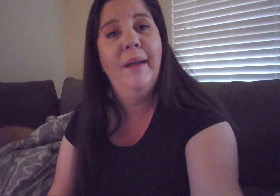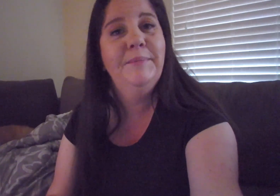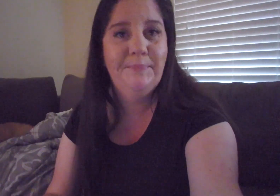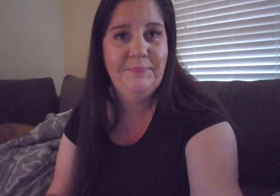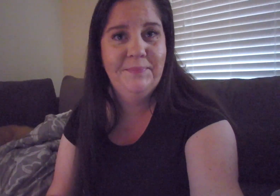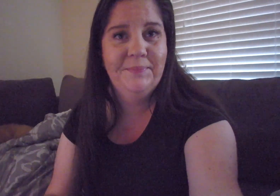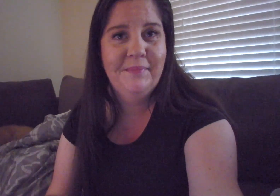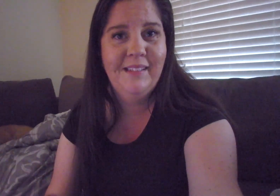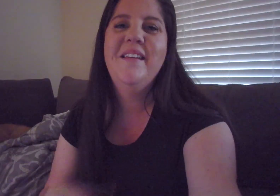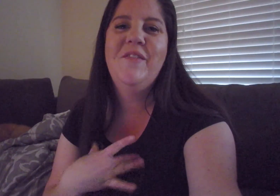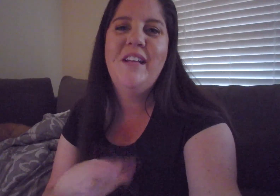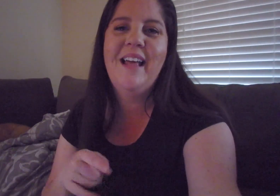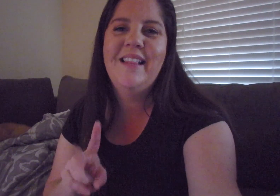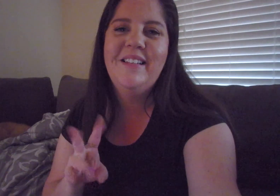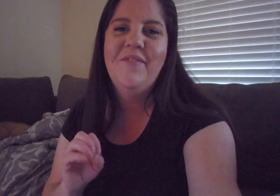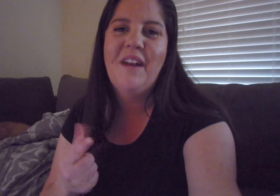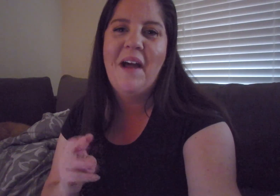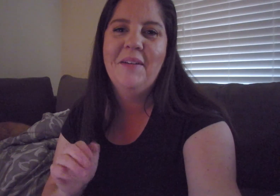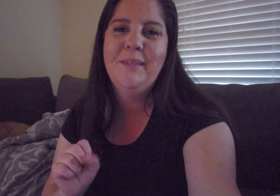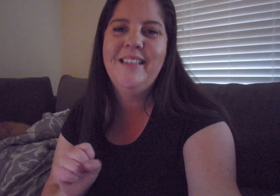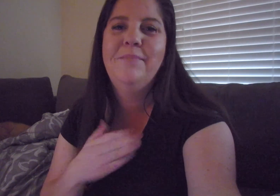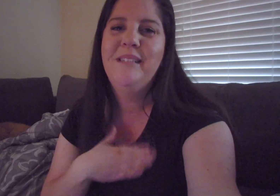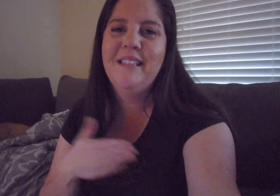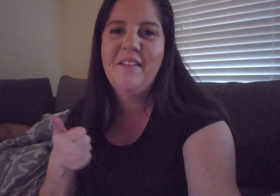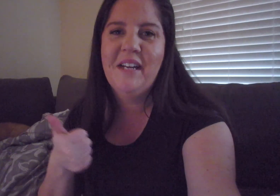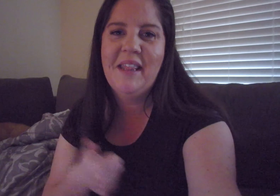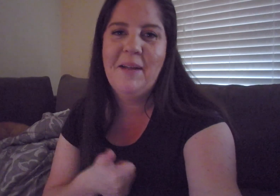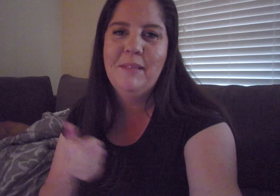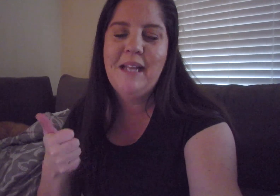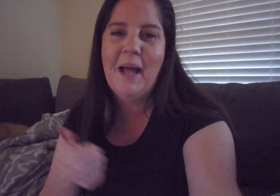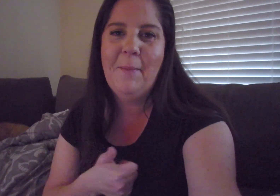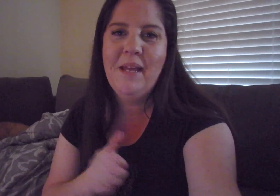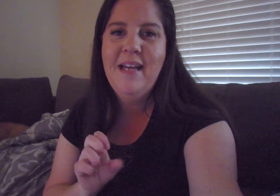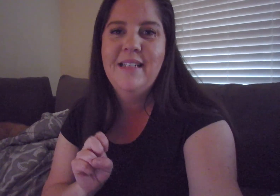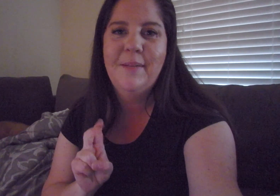Alright, If you liked this vlogmas please give it a thumbs up